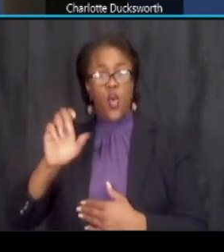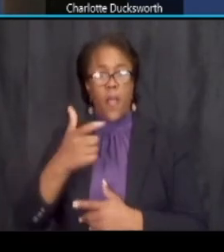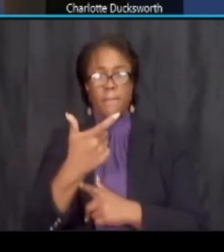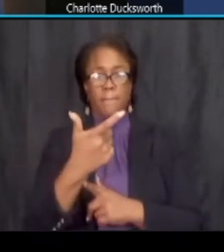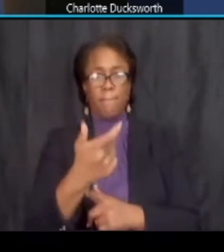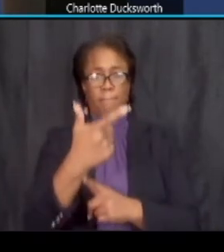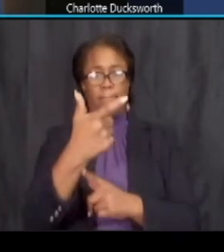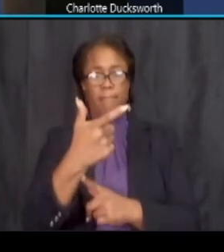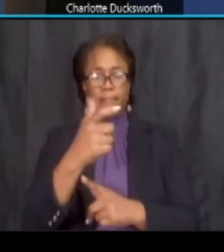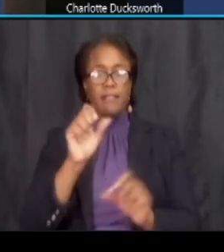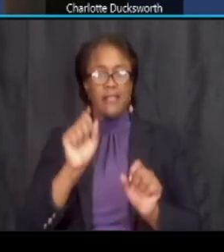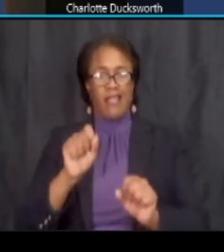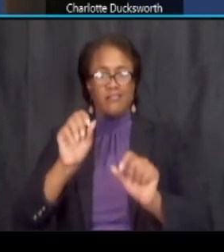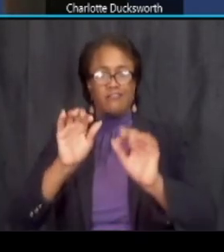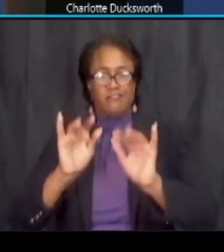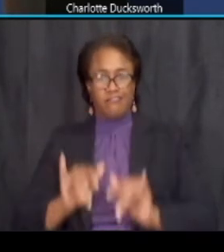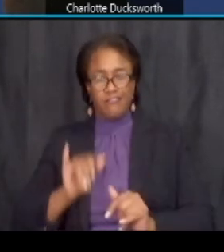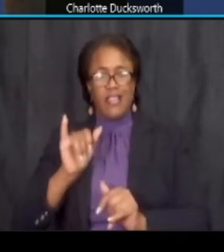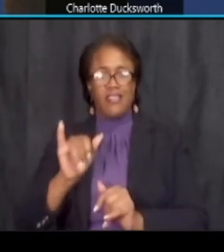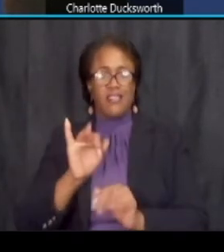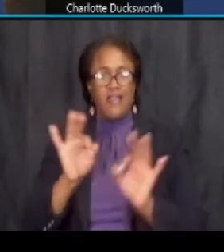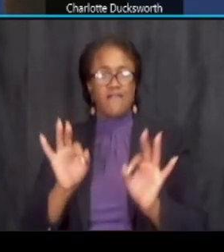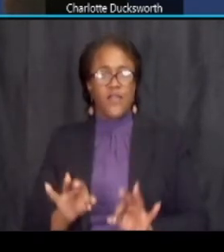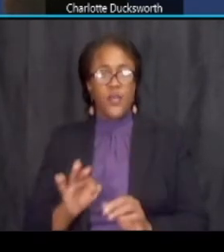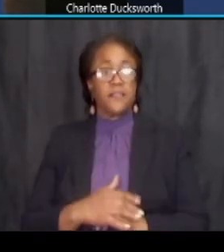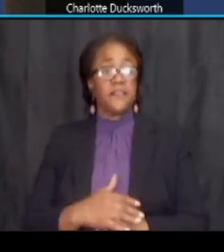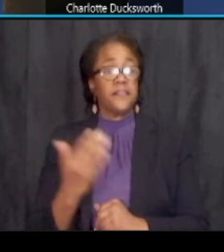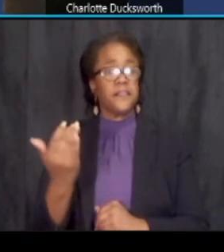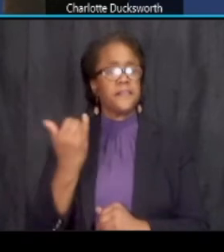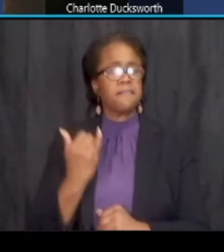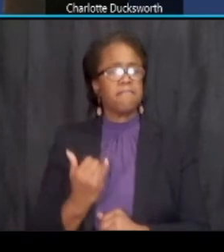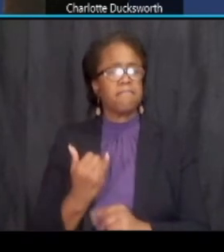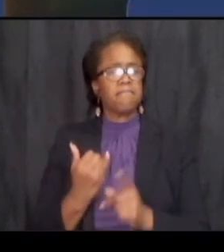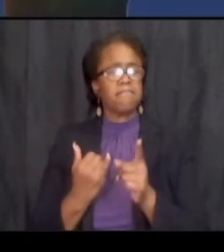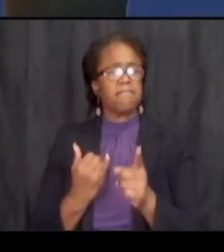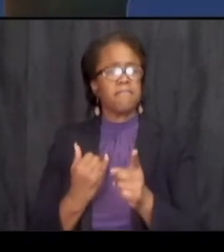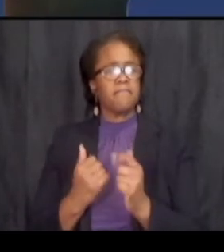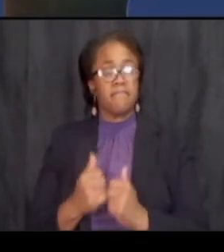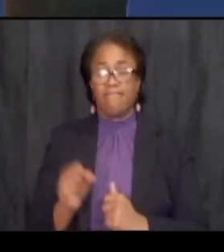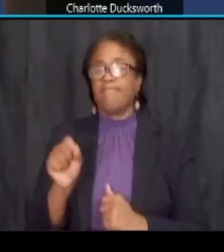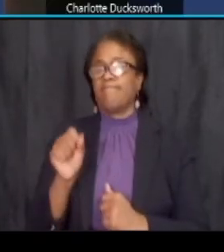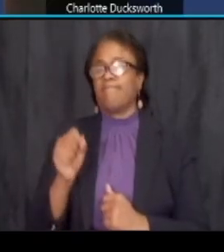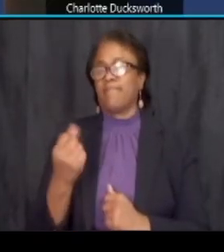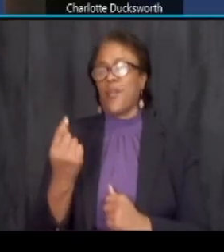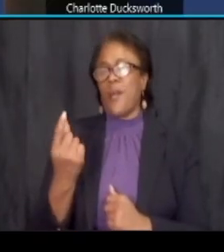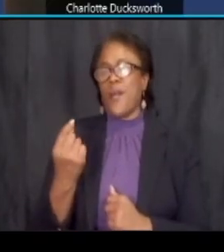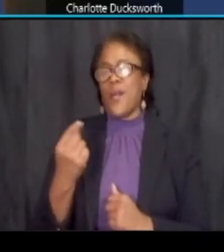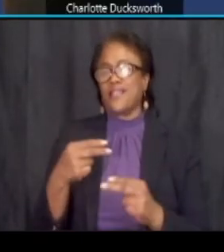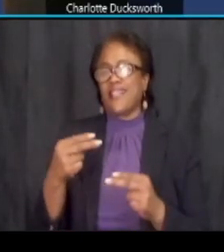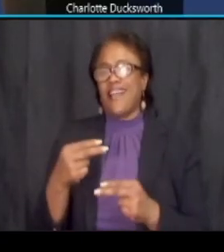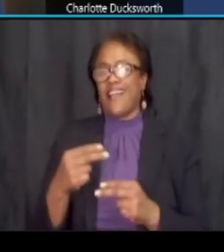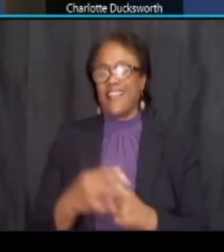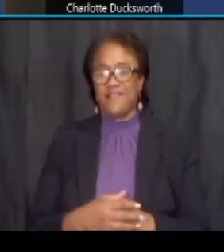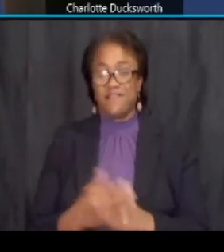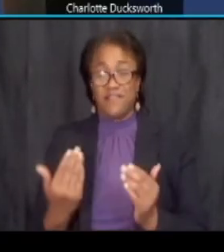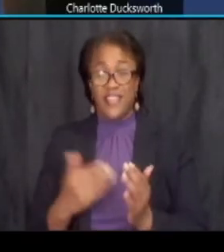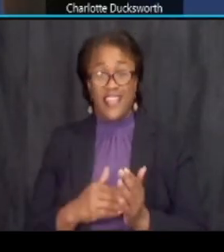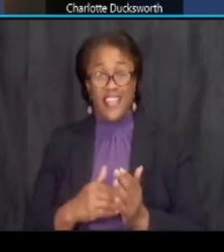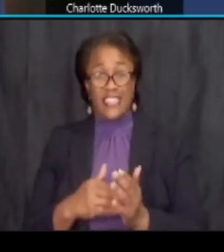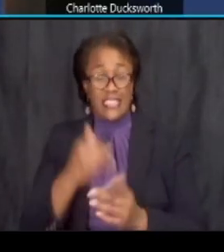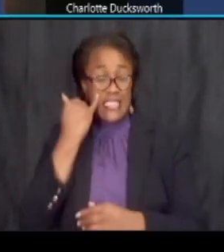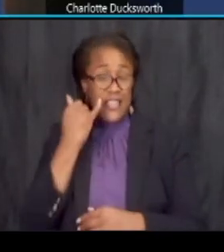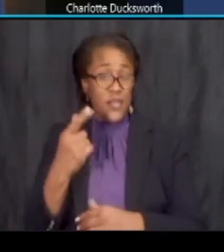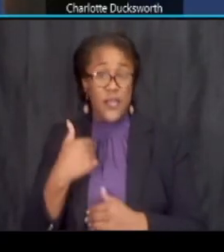um next slide please i think we have one more yep all right so again if you have a question